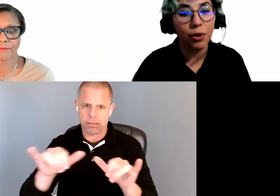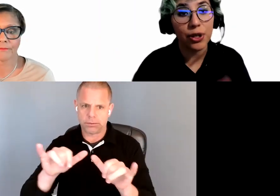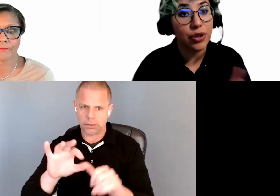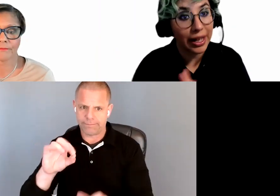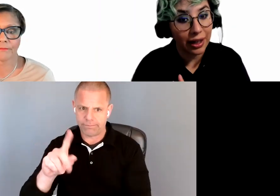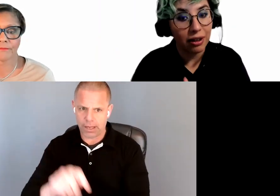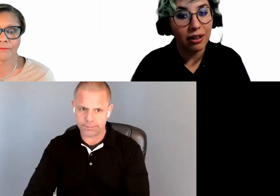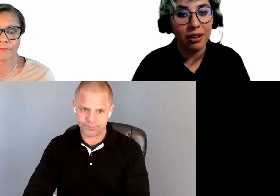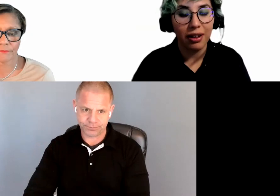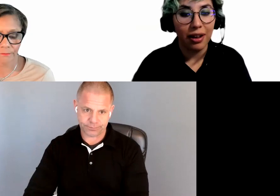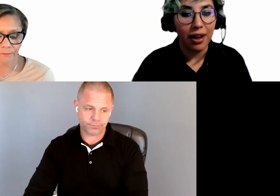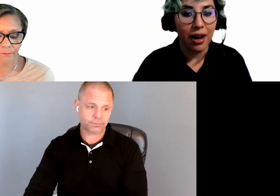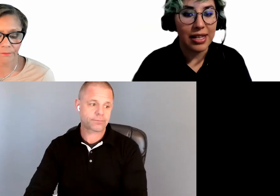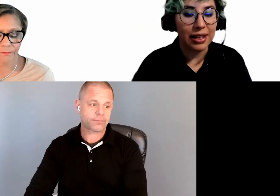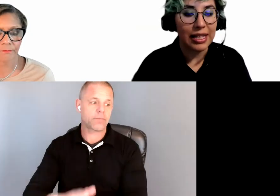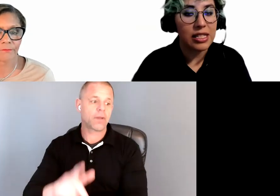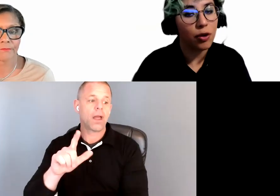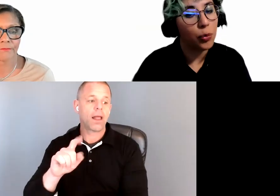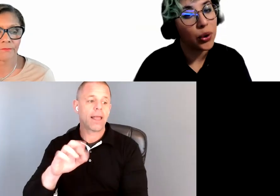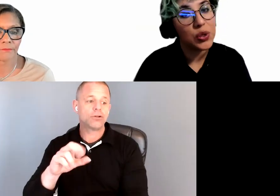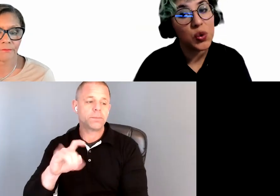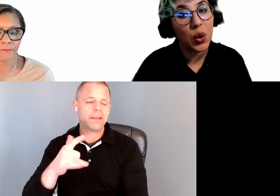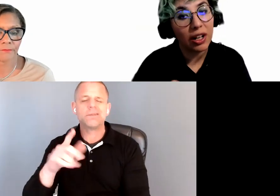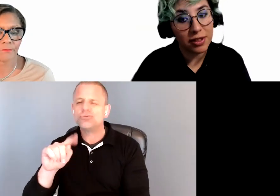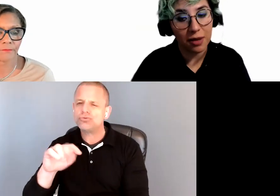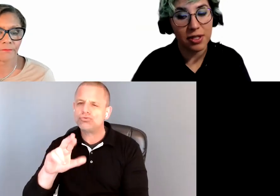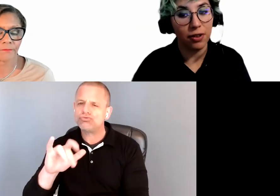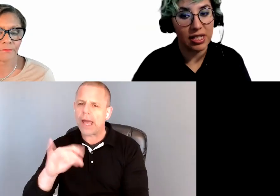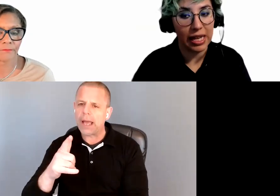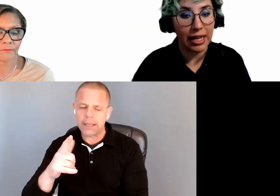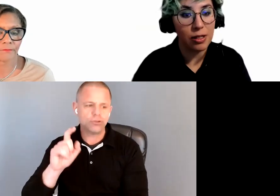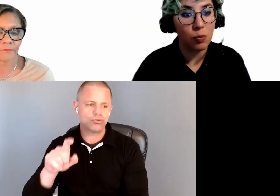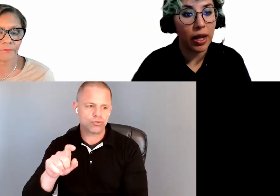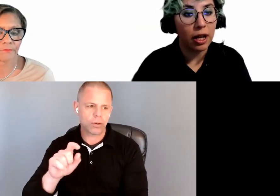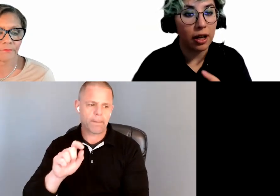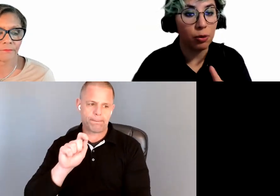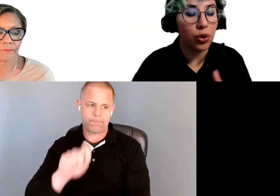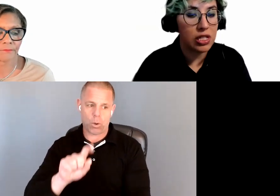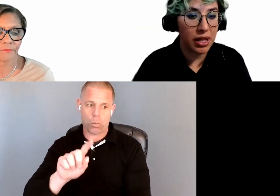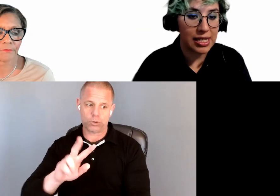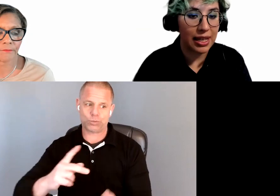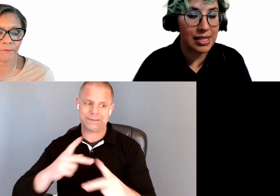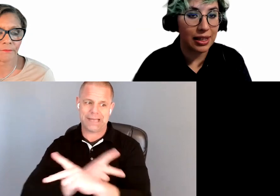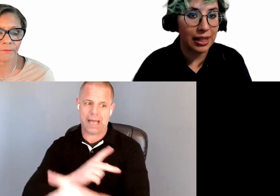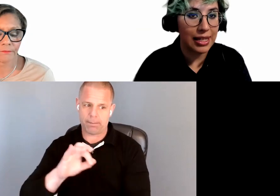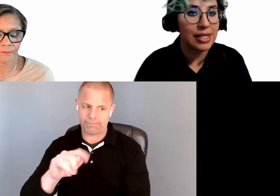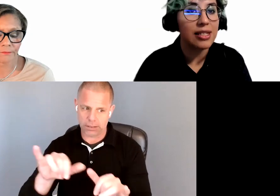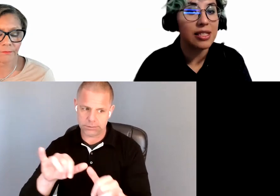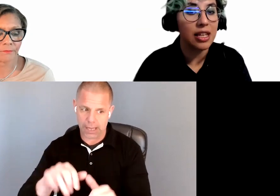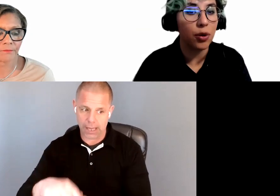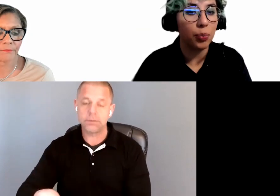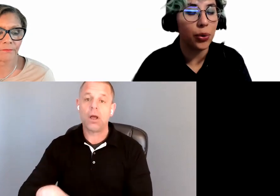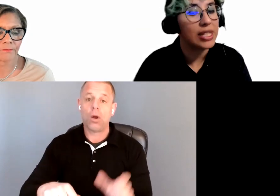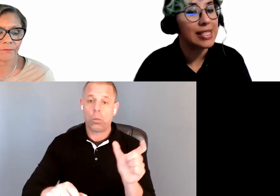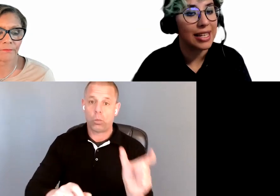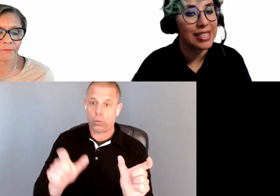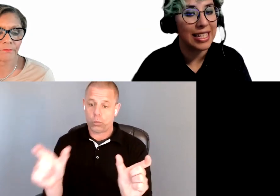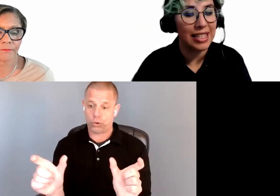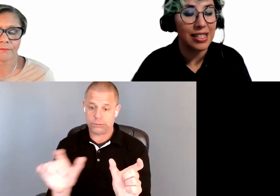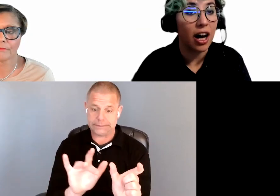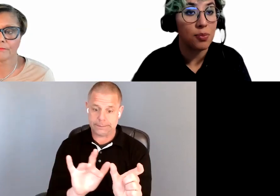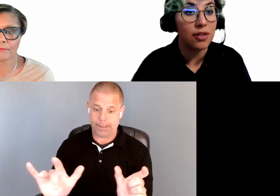or tracking is at least 0.12 times the font size. And the word spacing is at least 0.16 times the